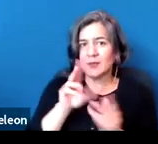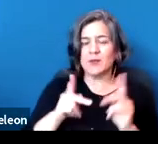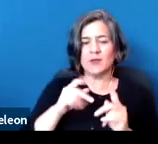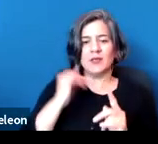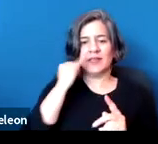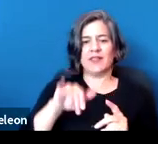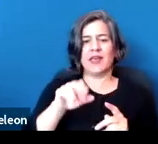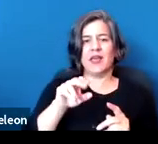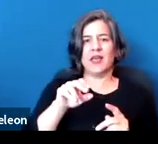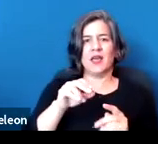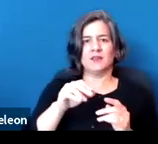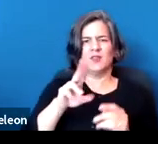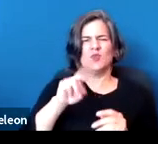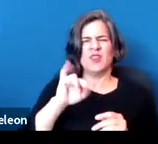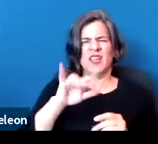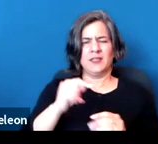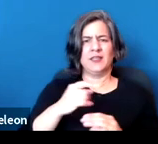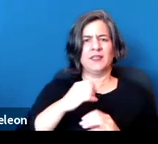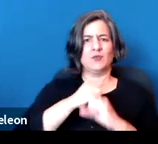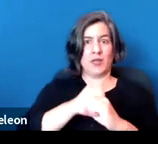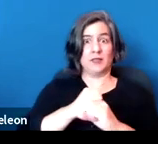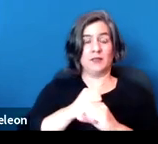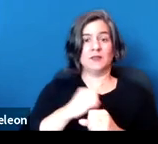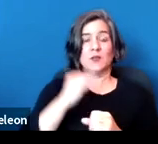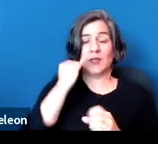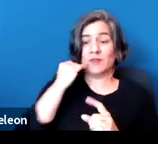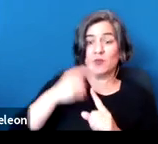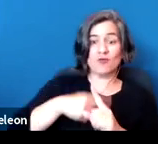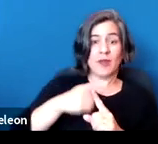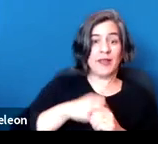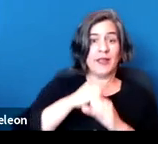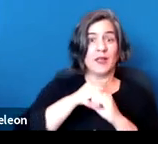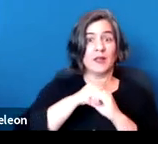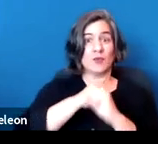And so, if you've been renting a covered unit for at least 12 months,